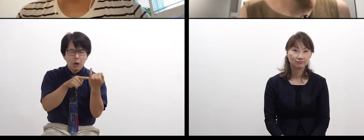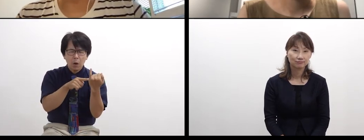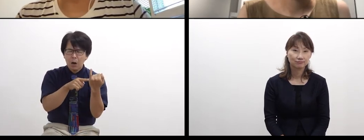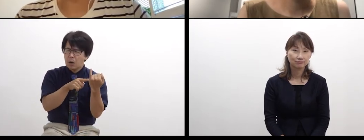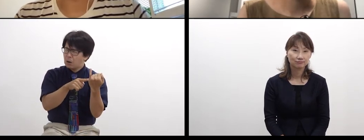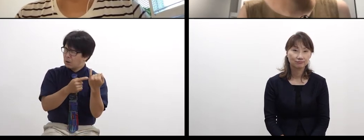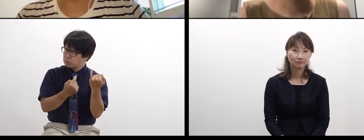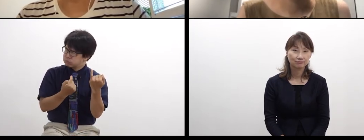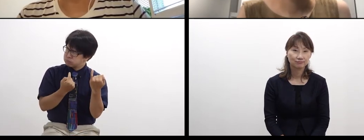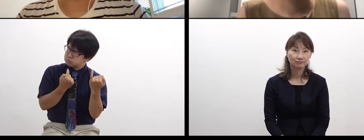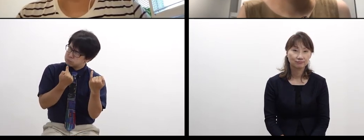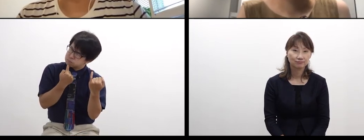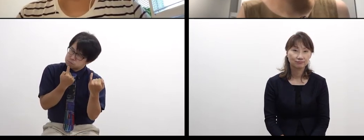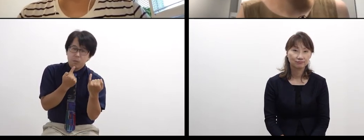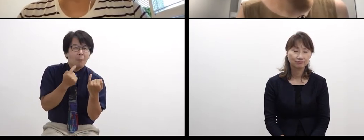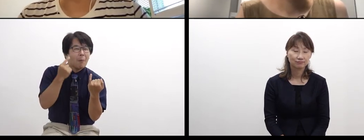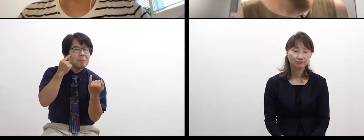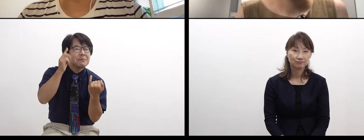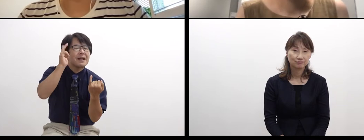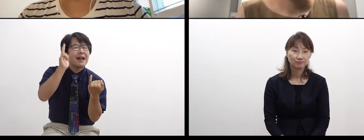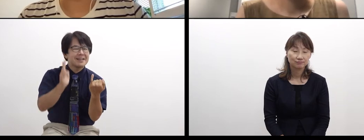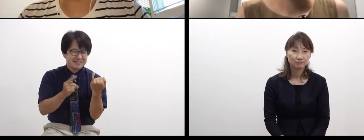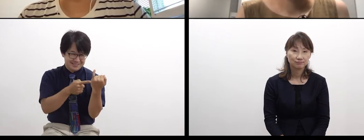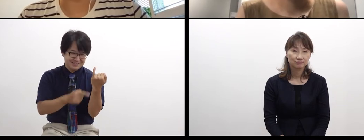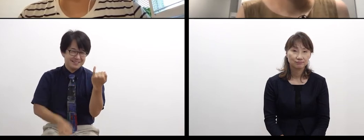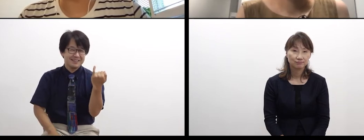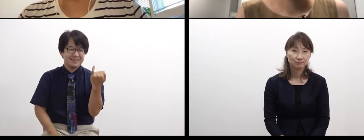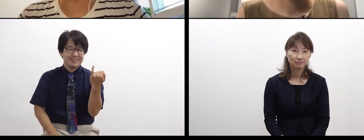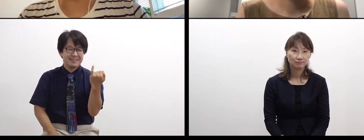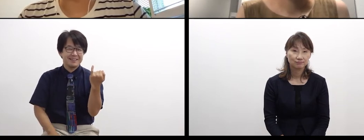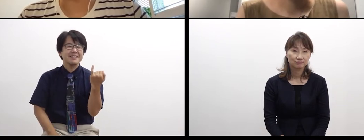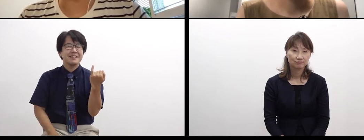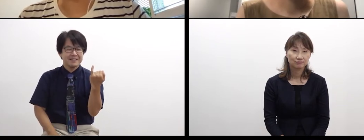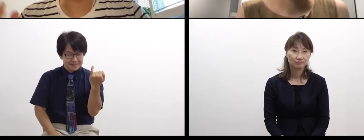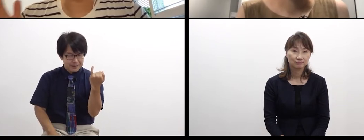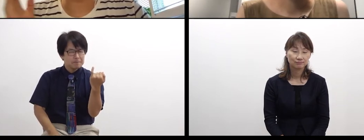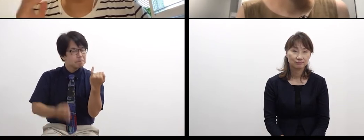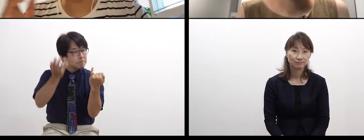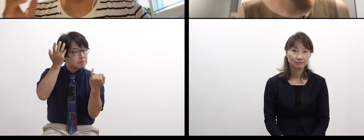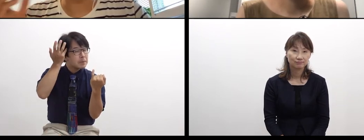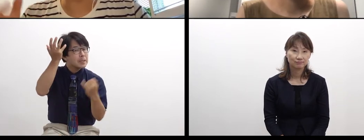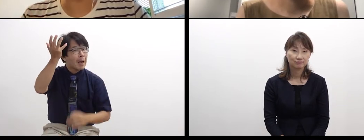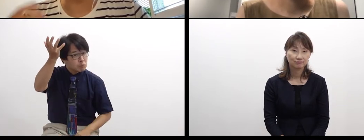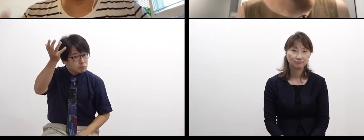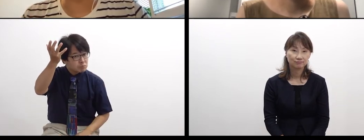the deaf students’ experience of listening to music. Surely, they are different.